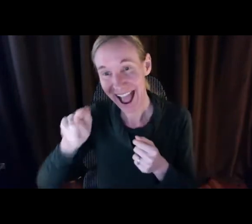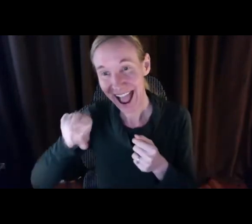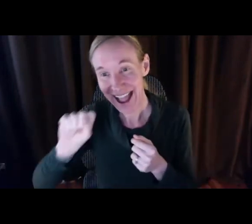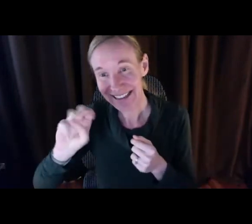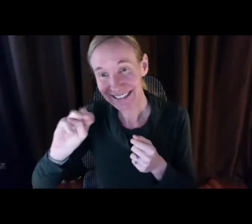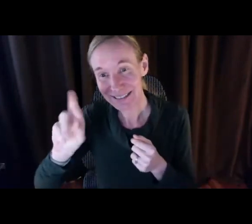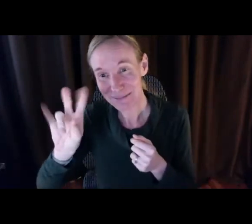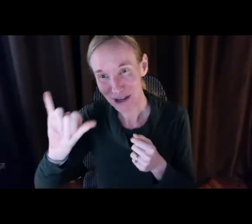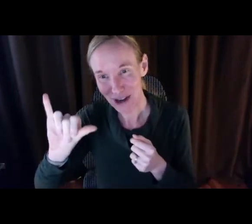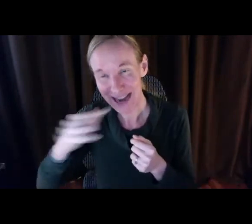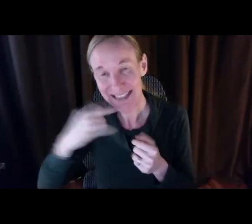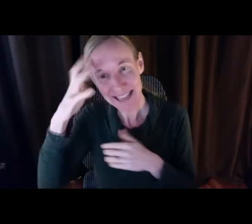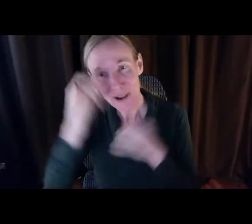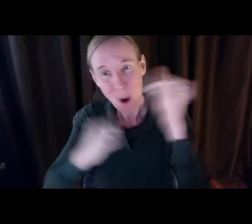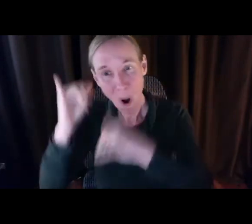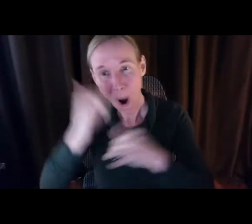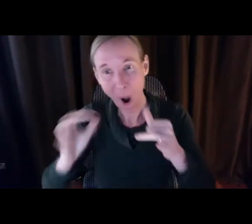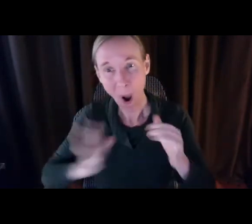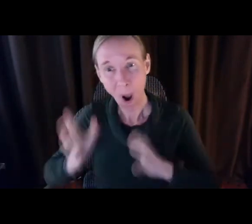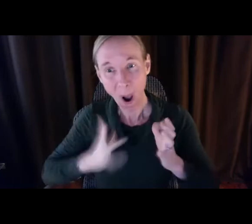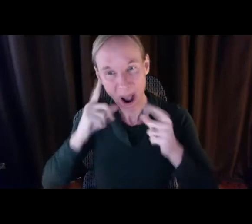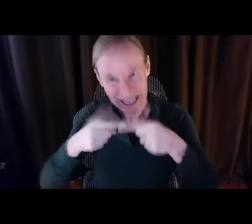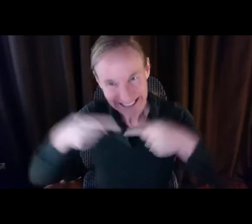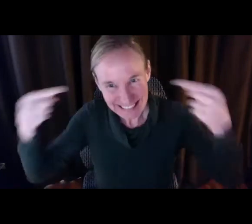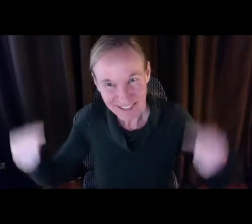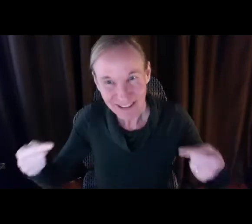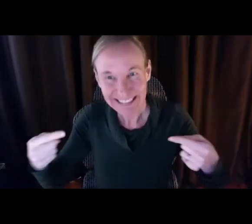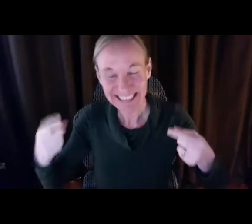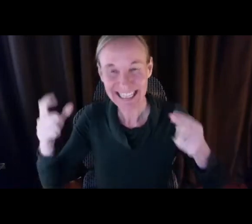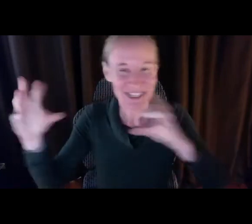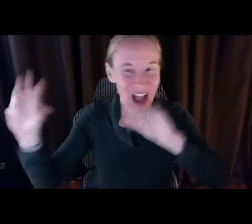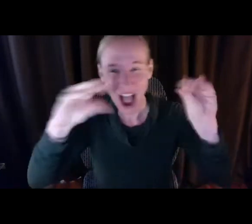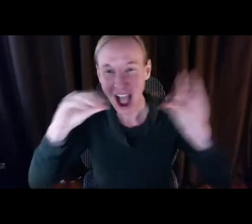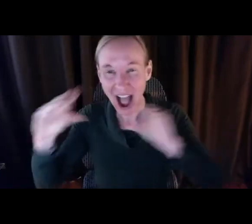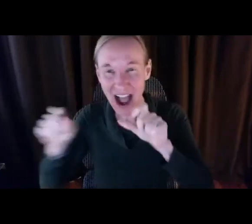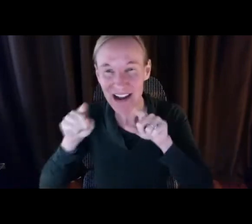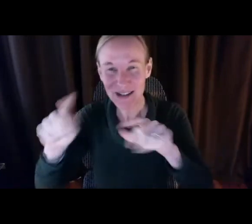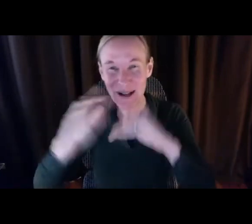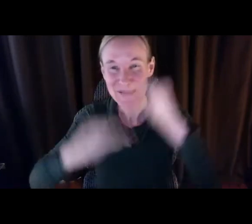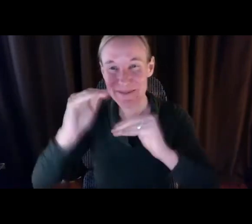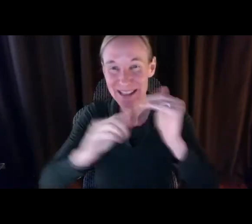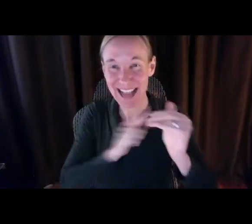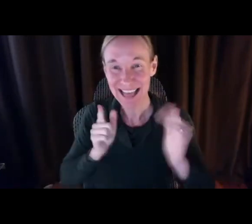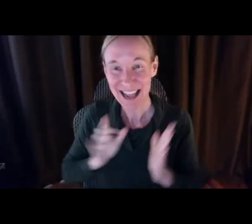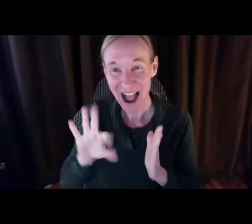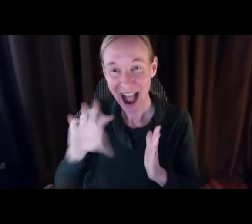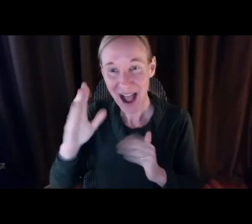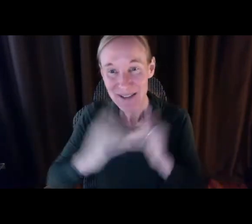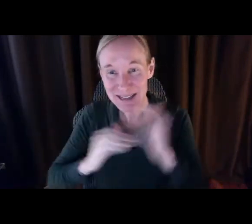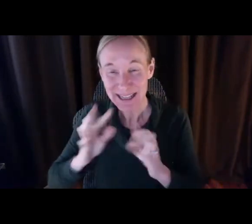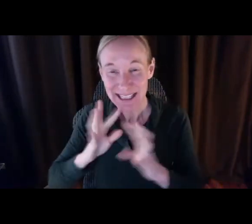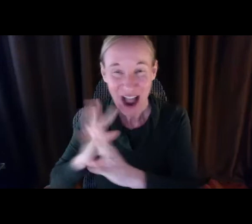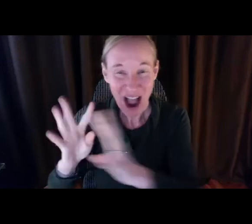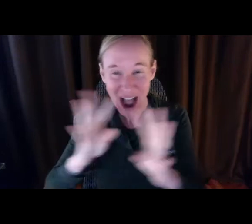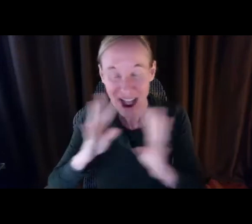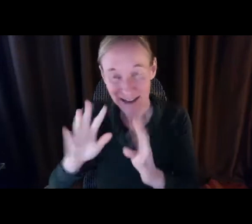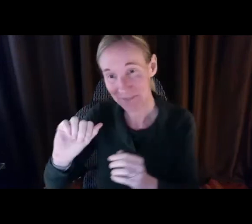talking at once and bringing so much energy and passion and